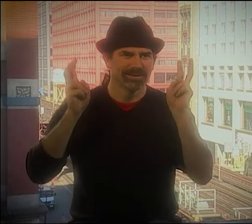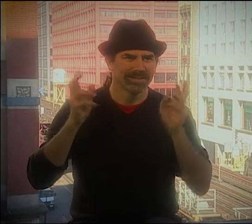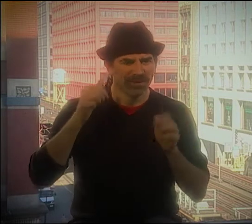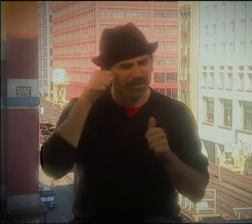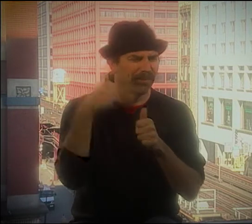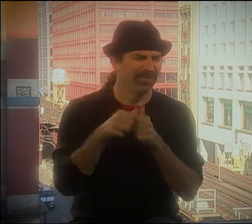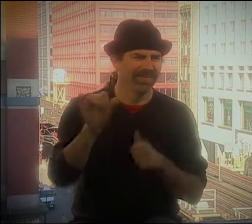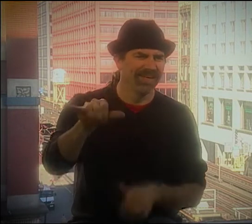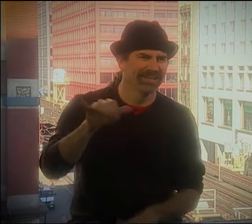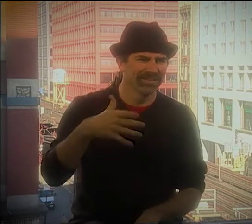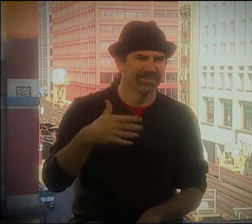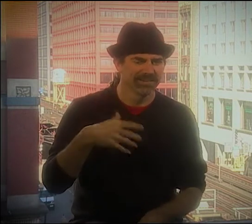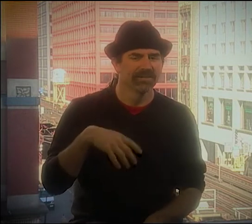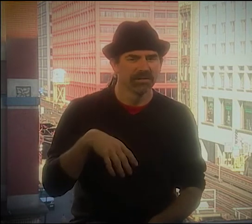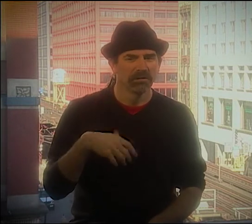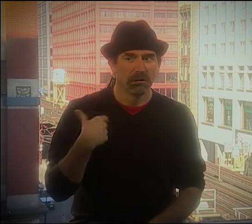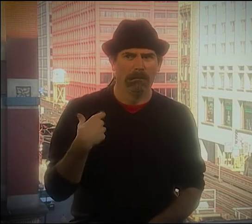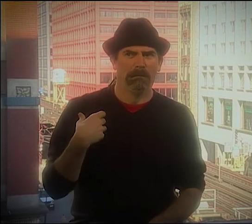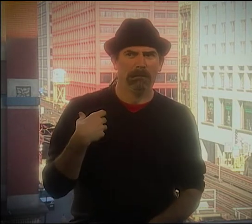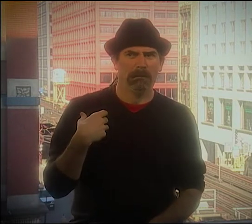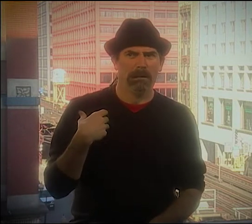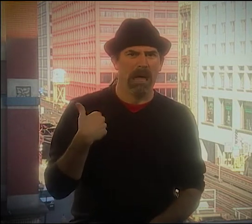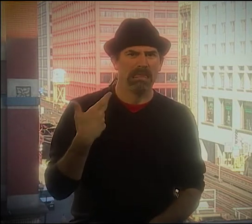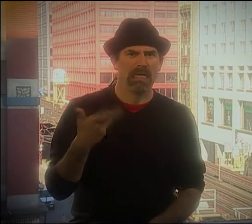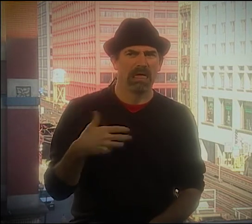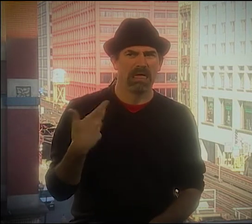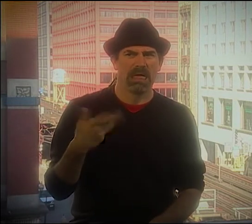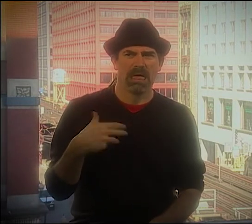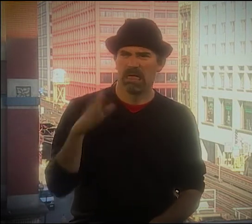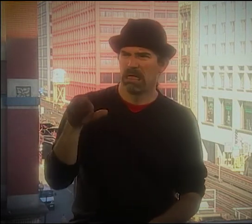HE WAS FROM GENESEE VALLEY SOCIETY.